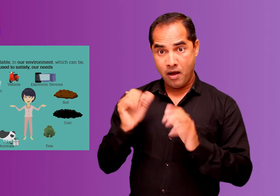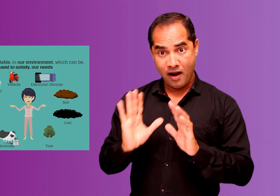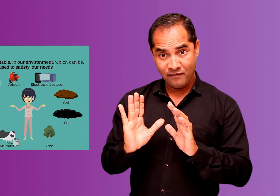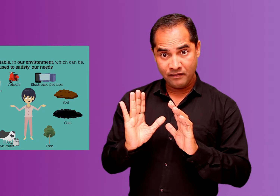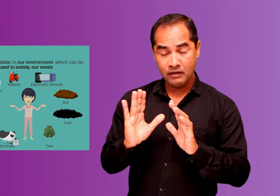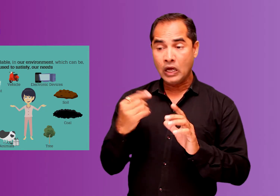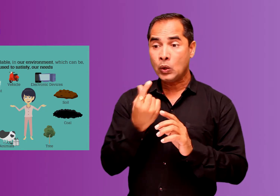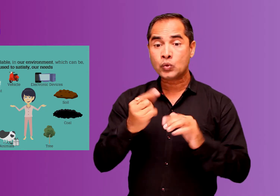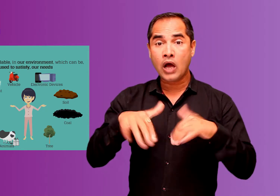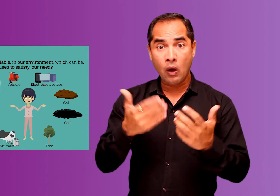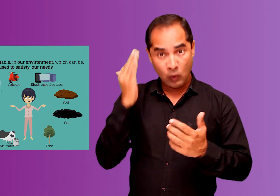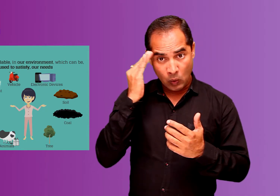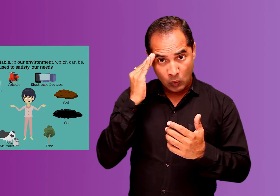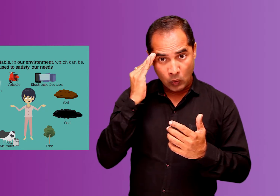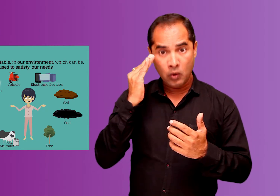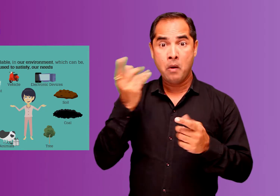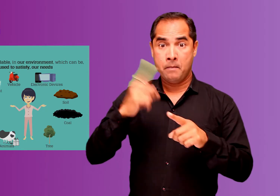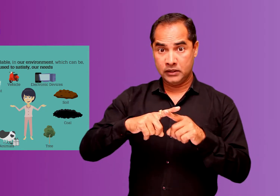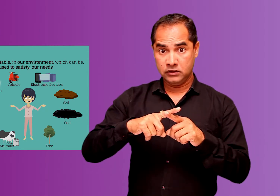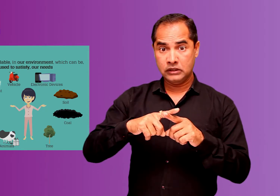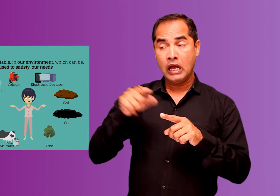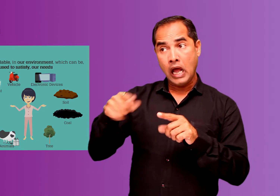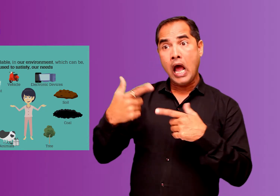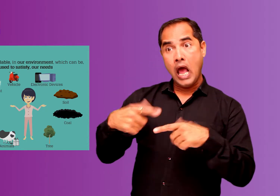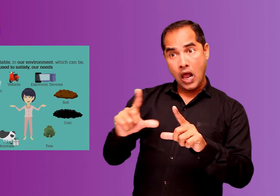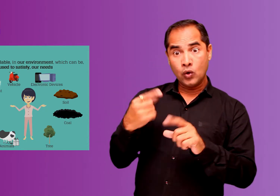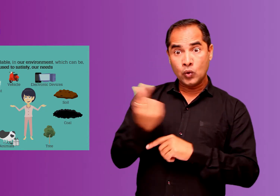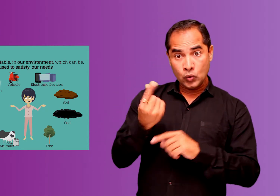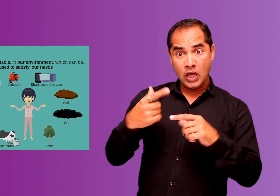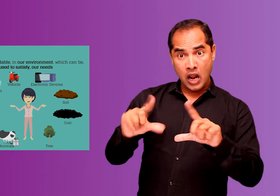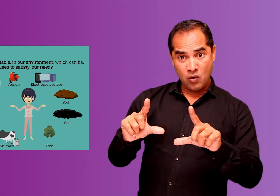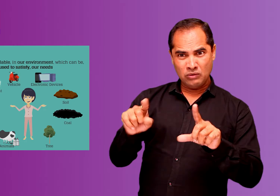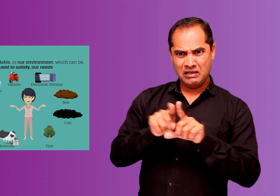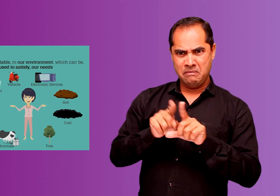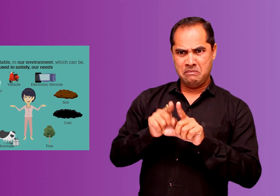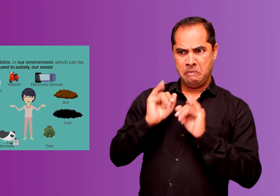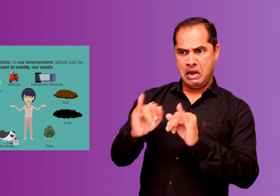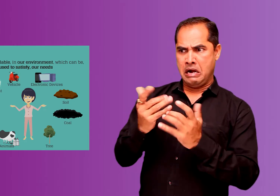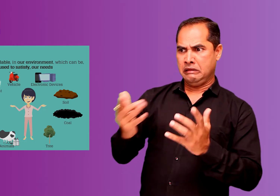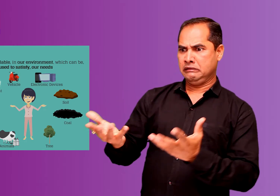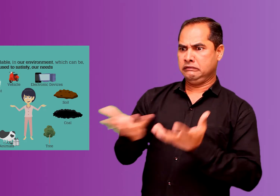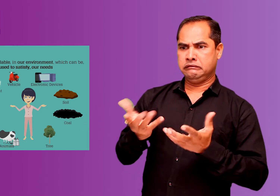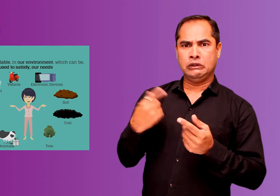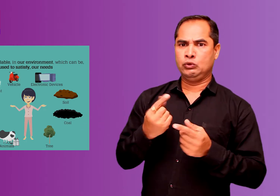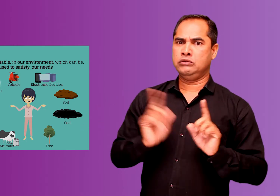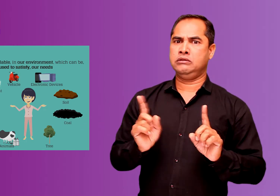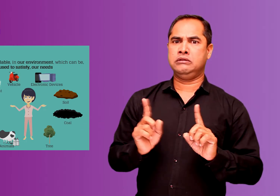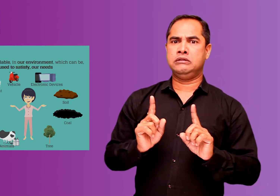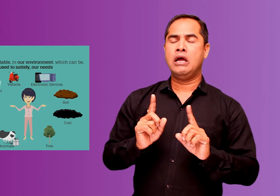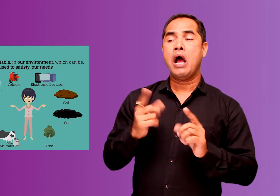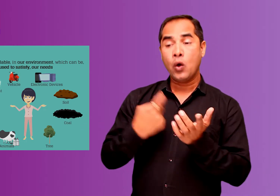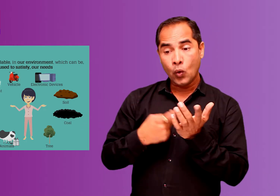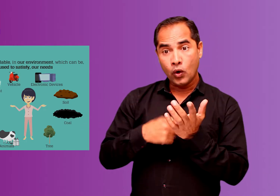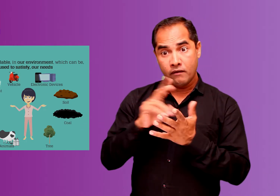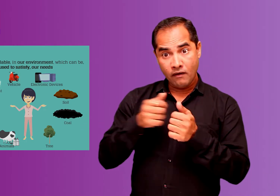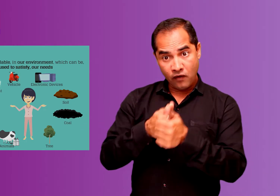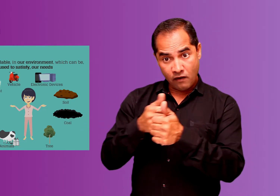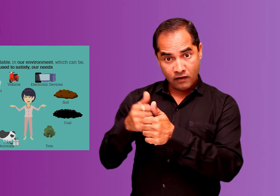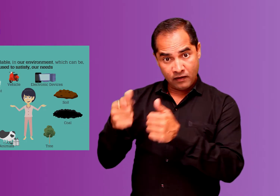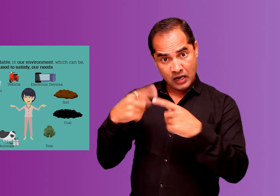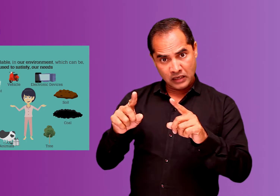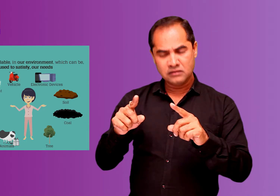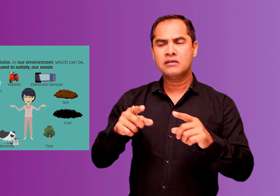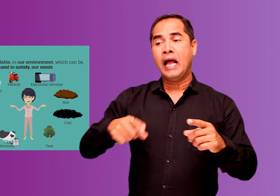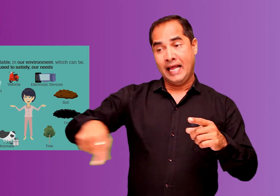can be termed as resource.